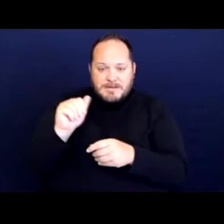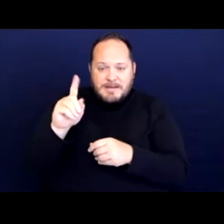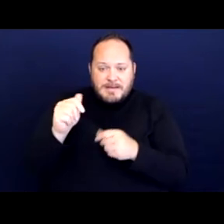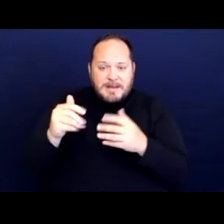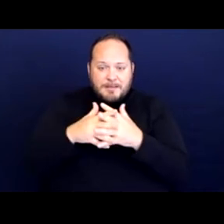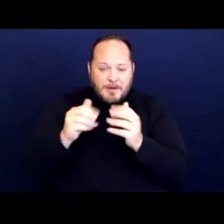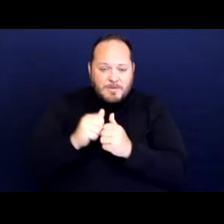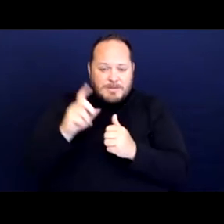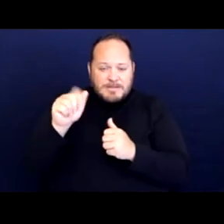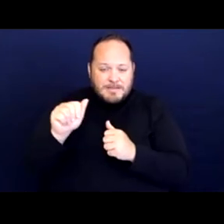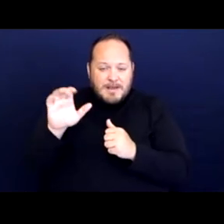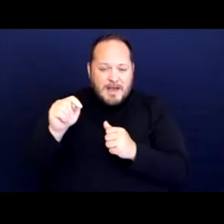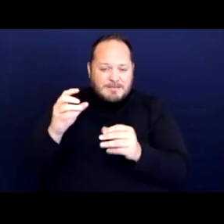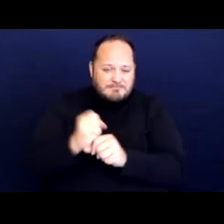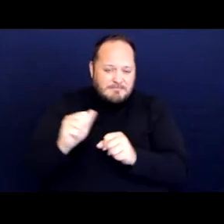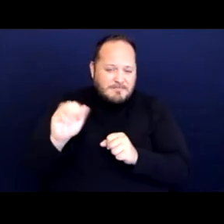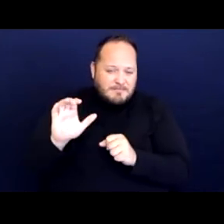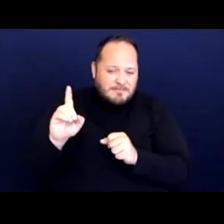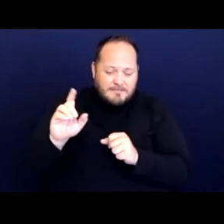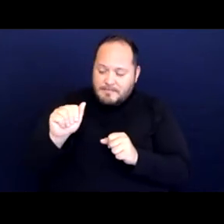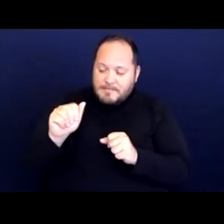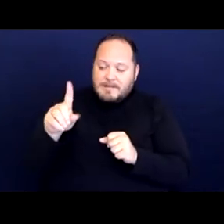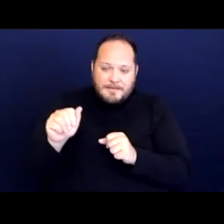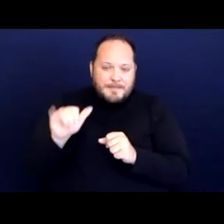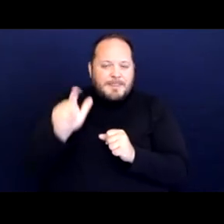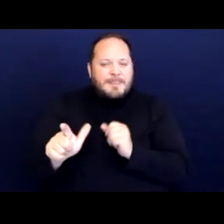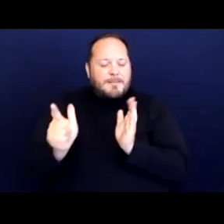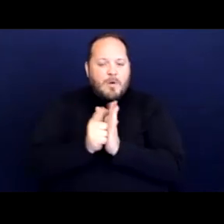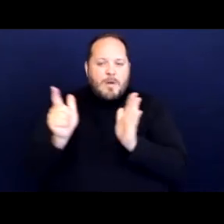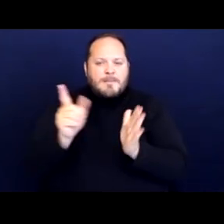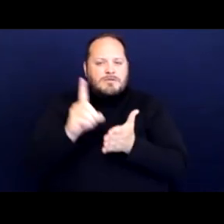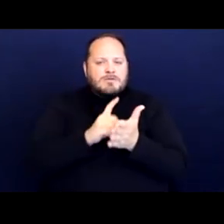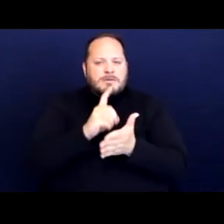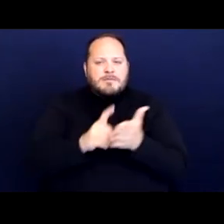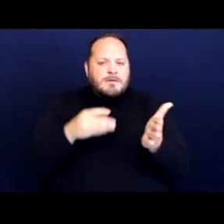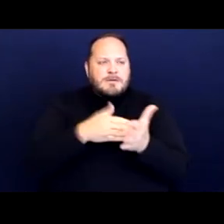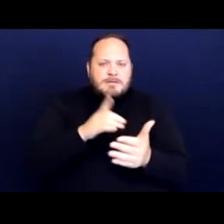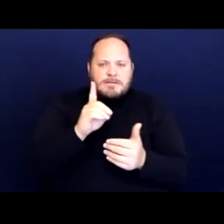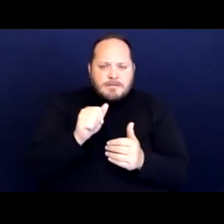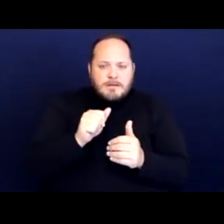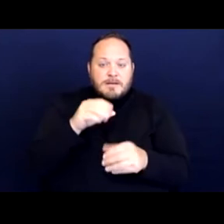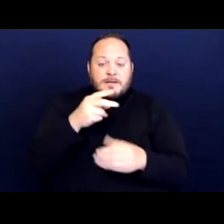or the ADA prohibits disability discrimination in state and local programs